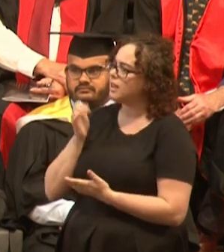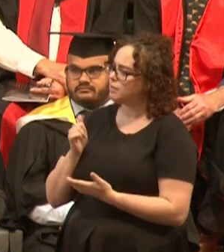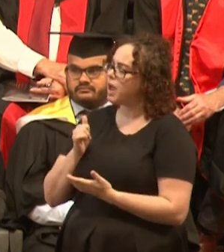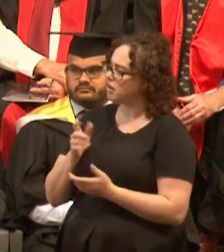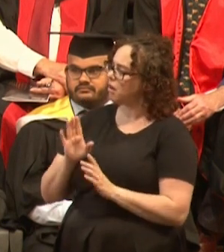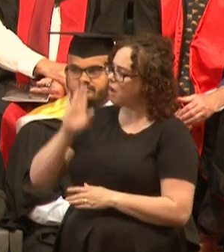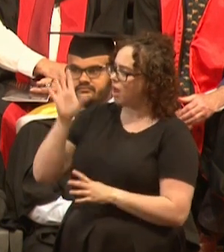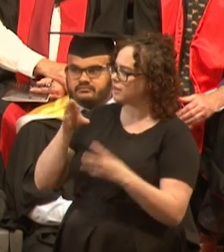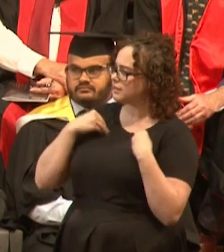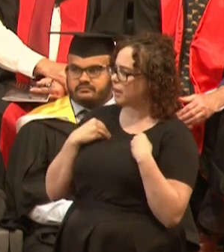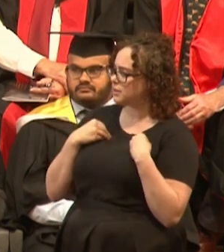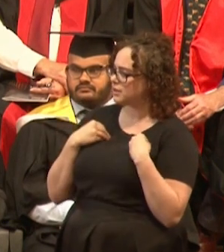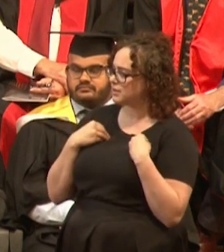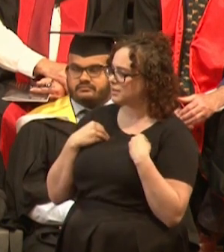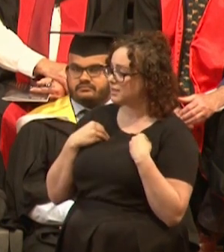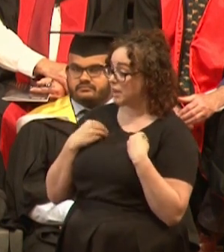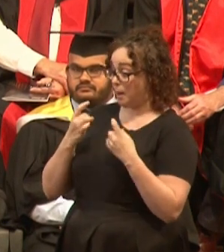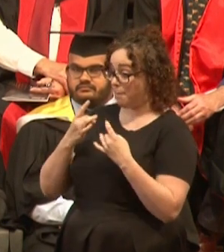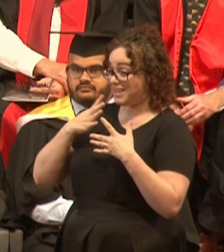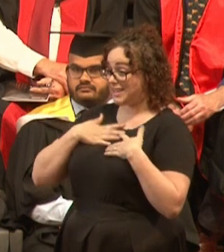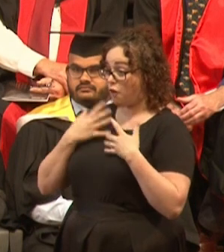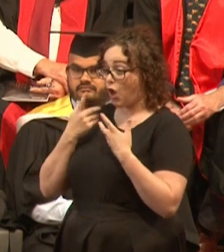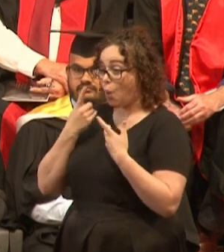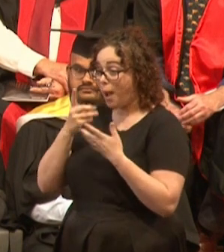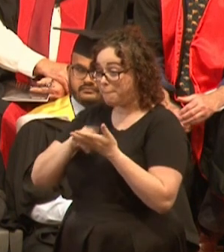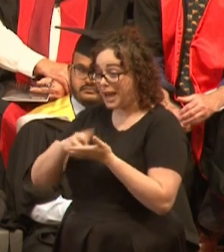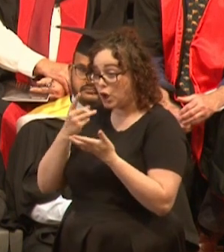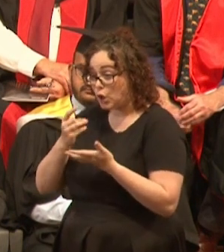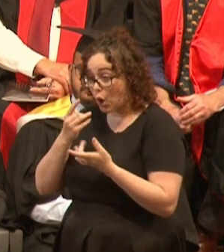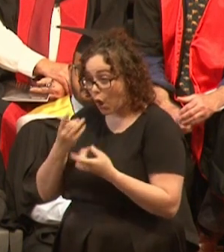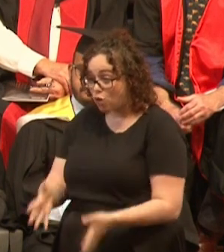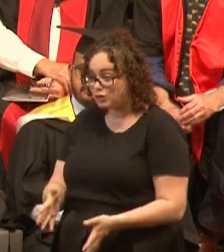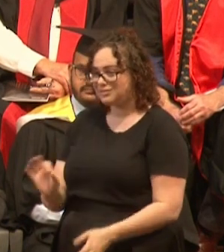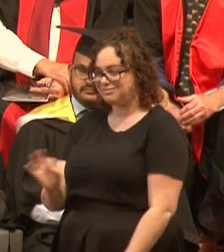to learn that lesson, necessarily, myself. Accept your shortcomings,